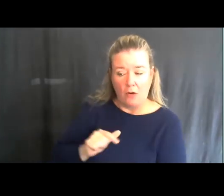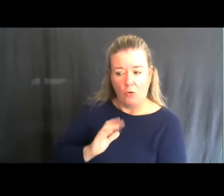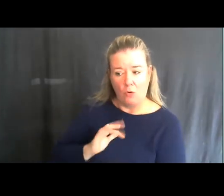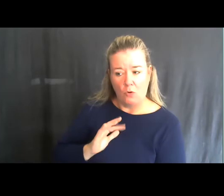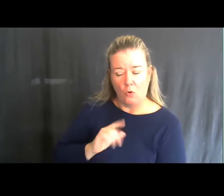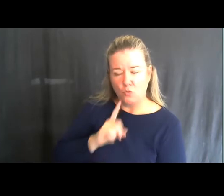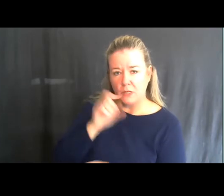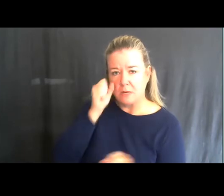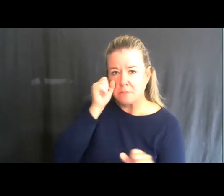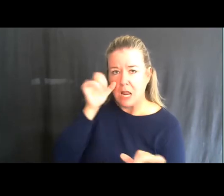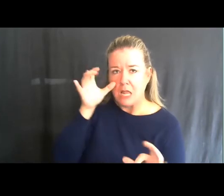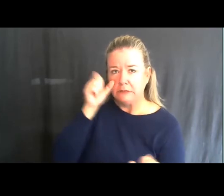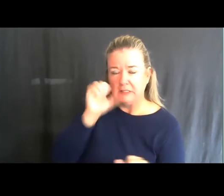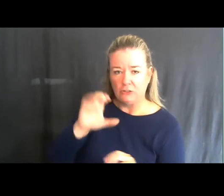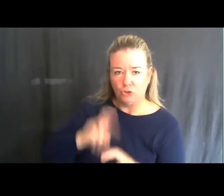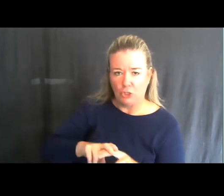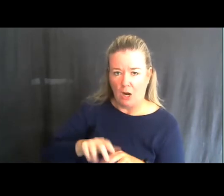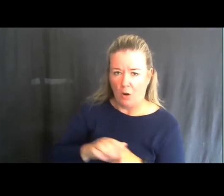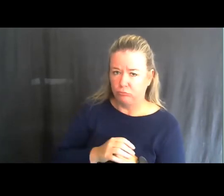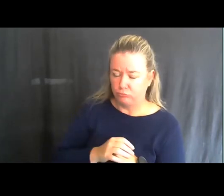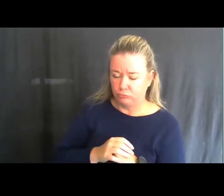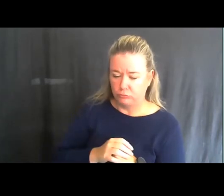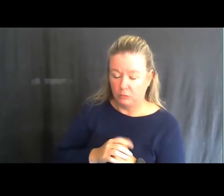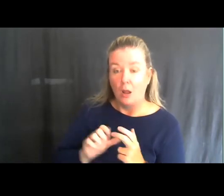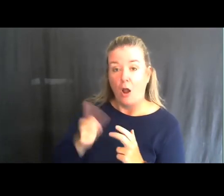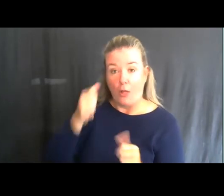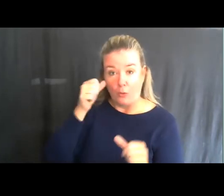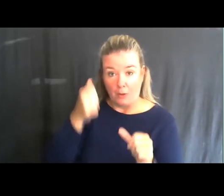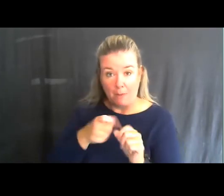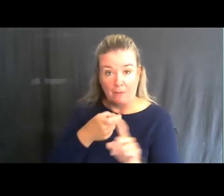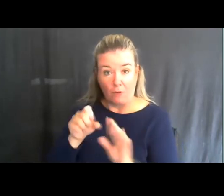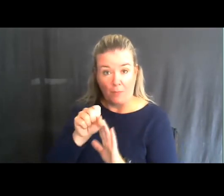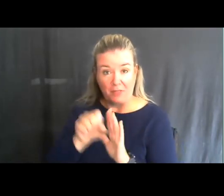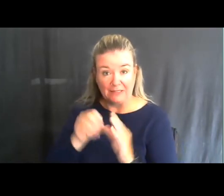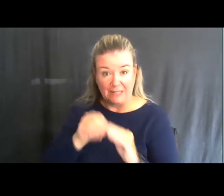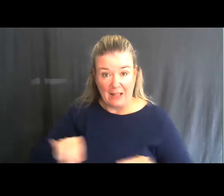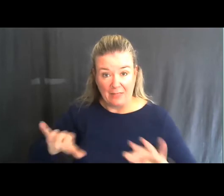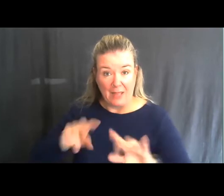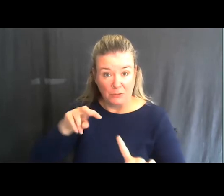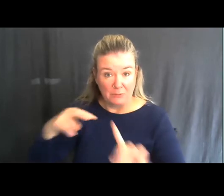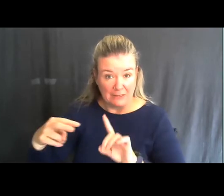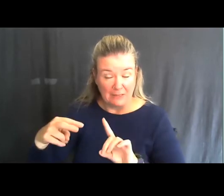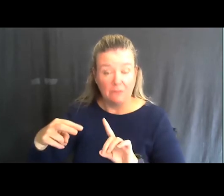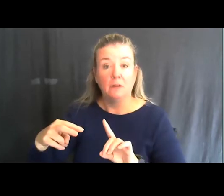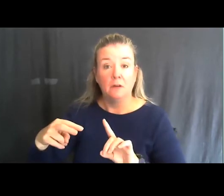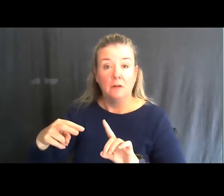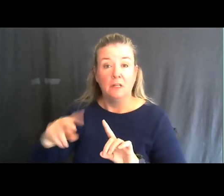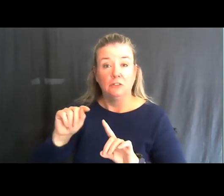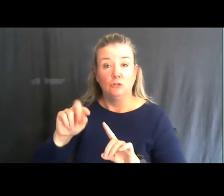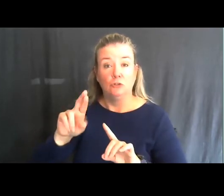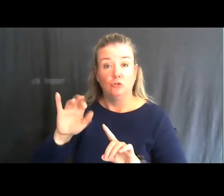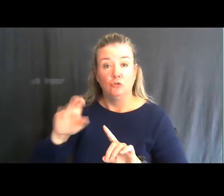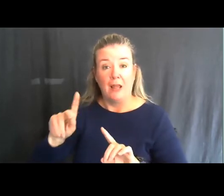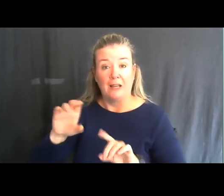So, another thing to remember from a state land perspective, track chairs are not considered